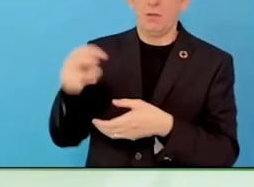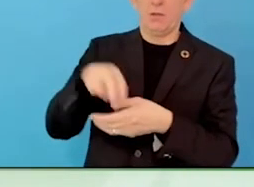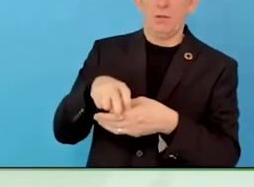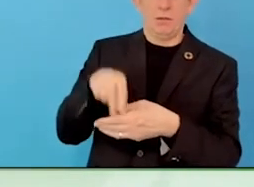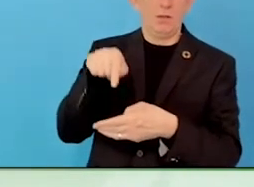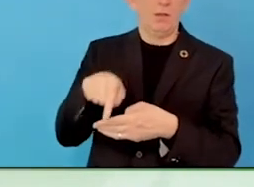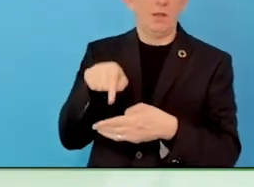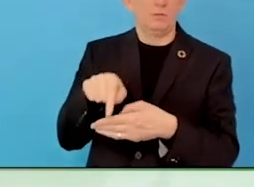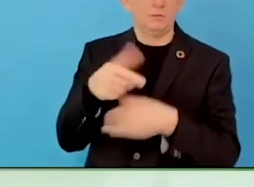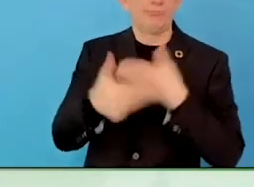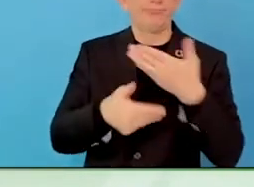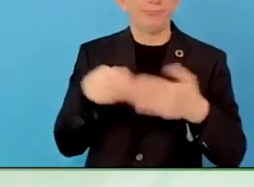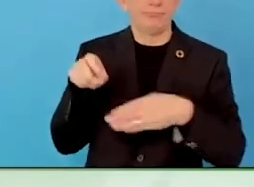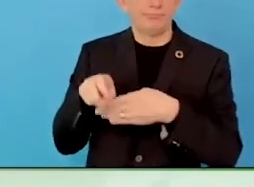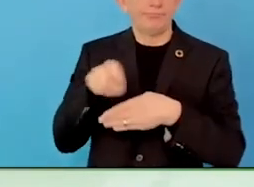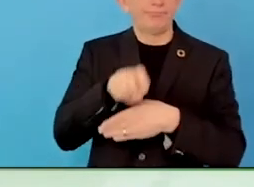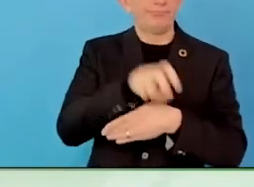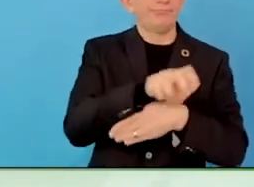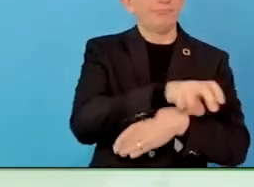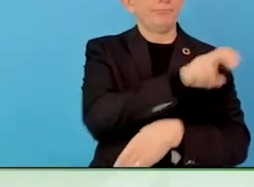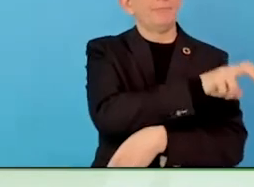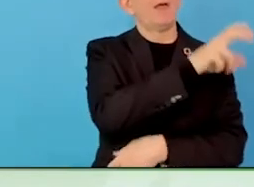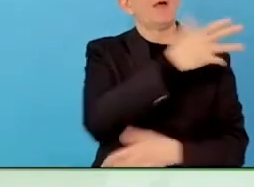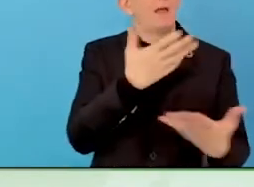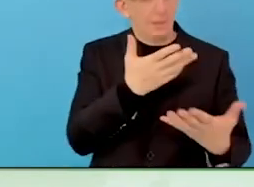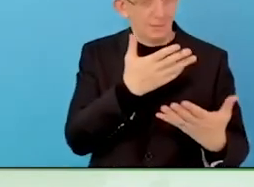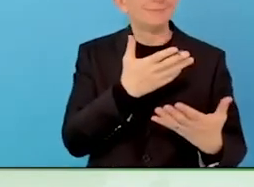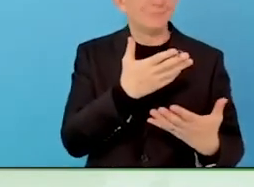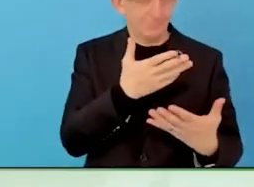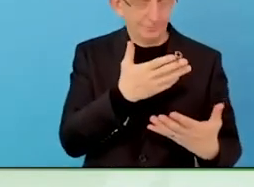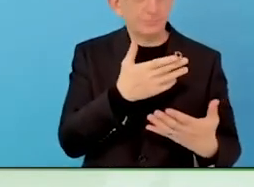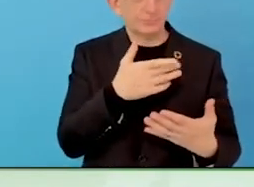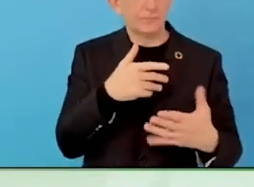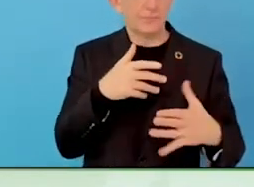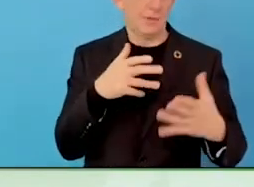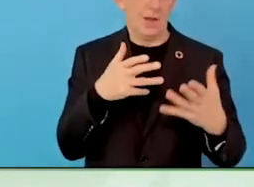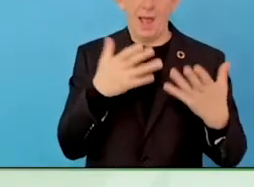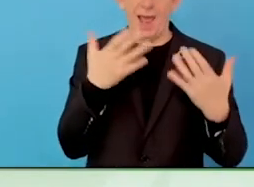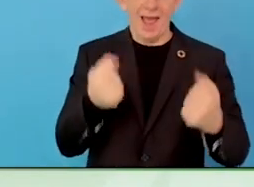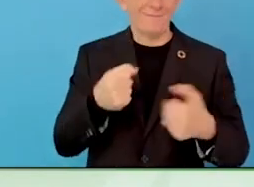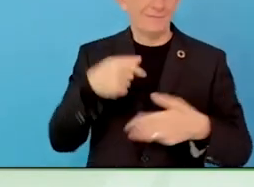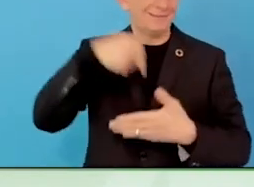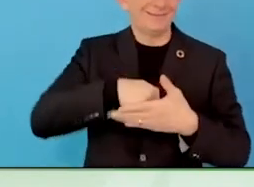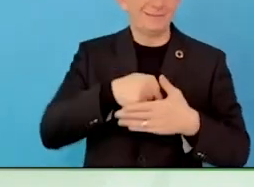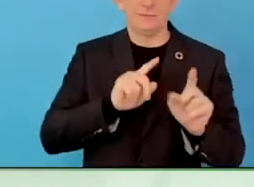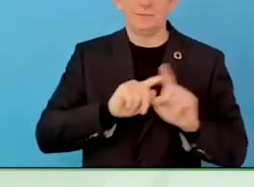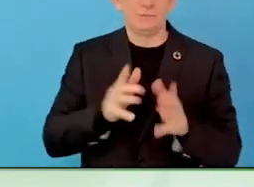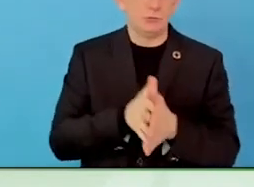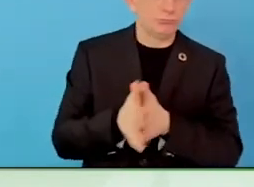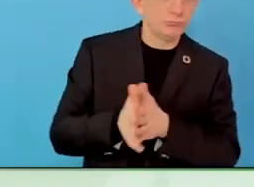consultancy in recruiting and strategy in other areas, accessibility, we have a lot of trainings.